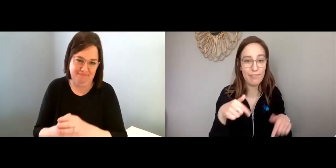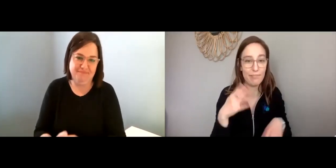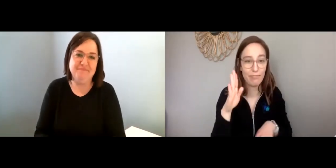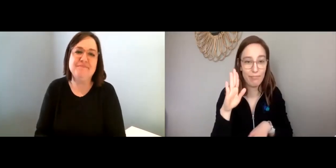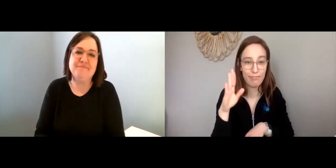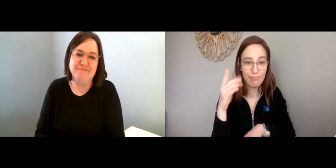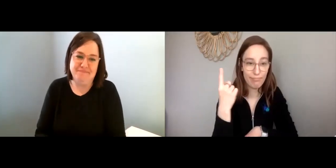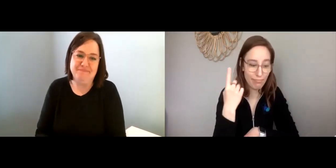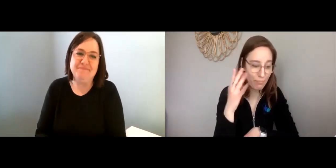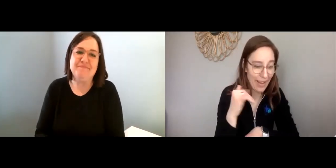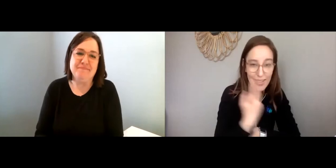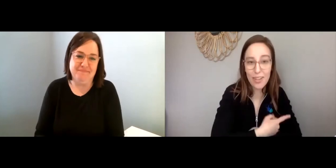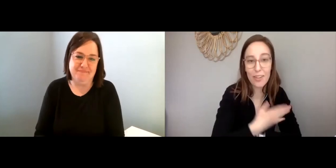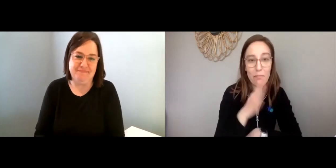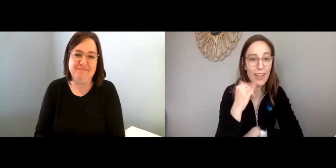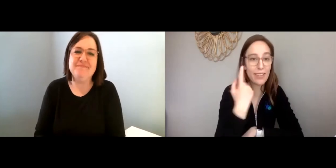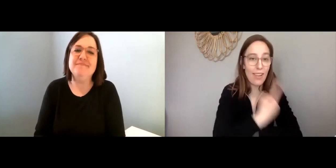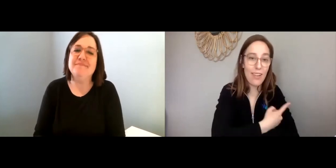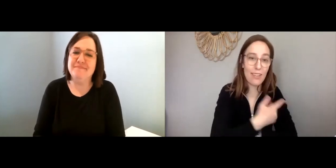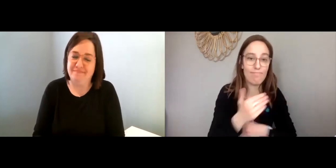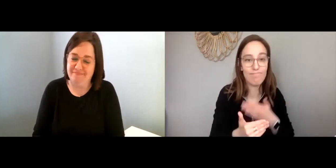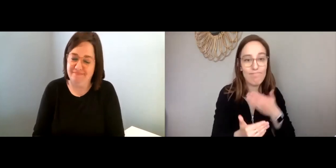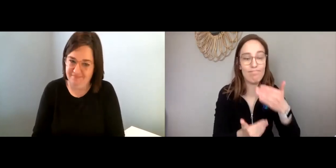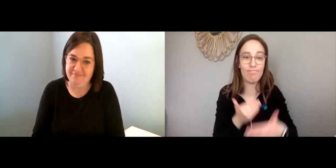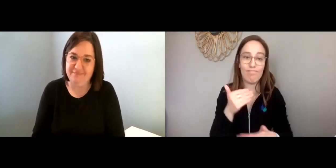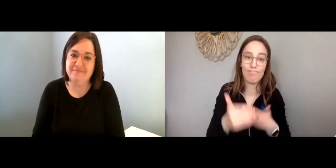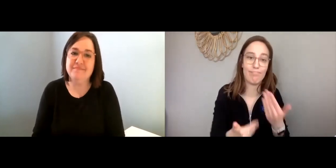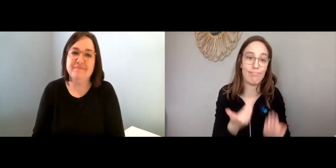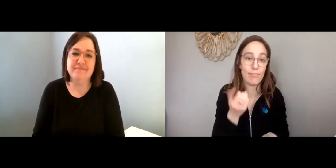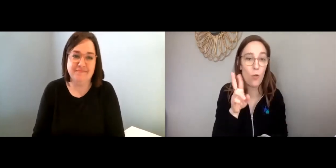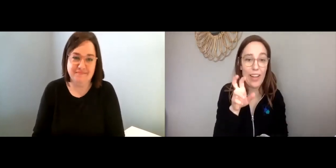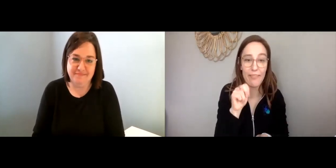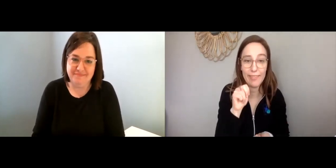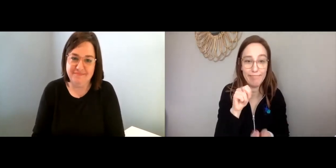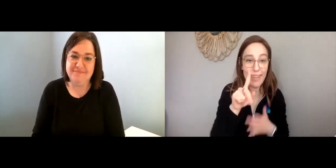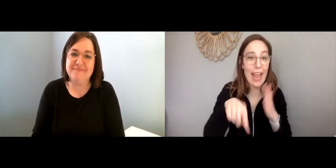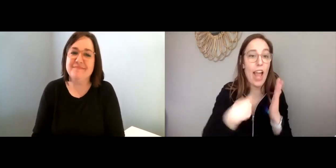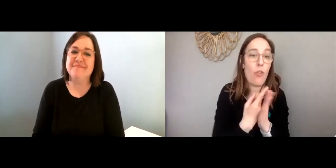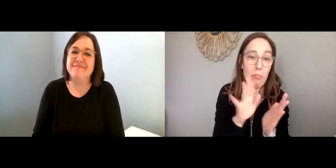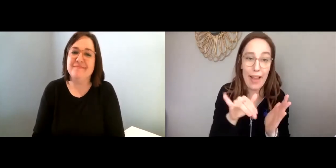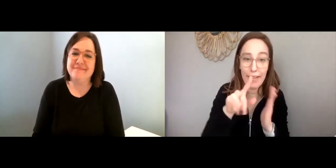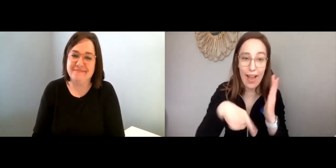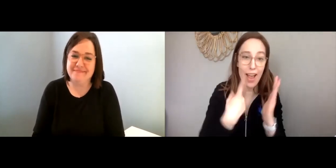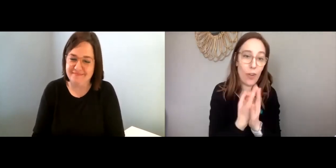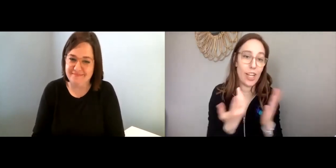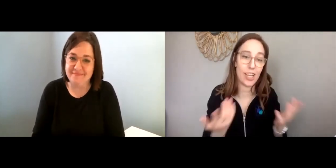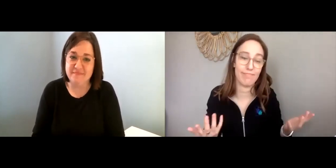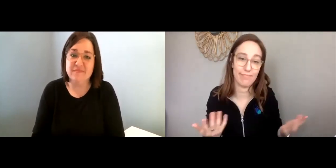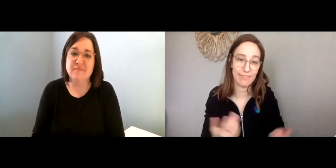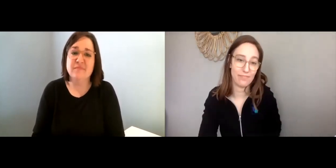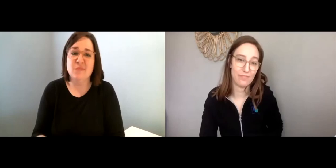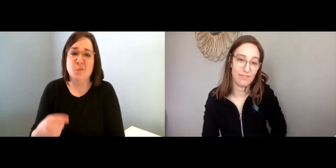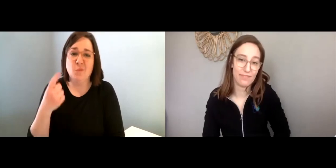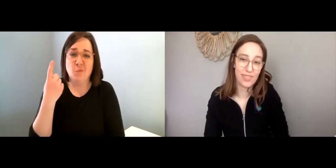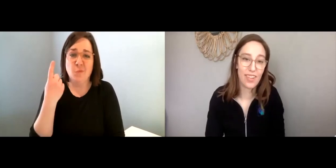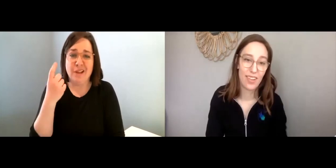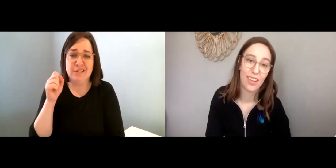Yep, and really just taking things day by day, you know? Or really even hour by hour, if need be.